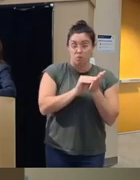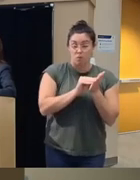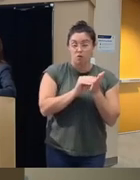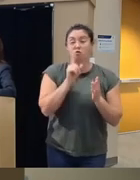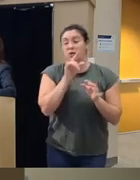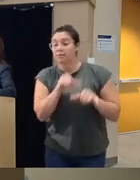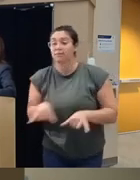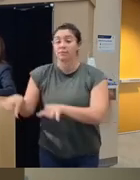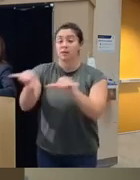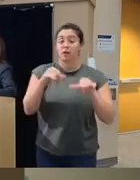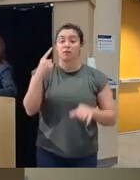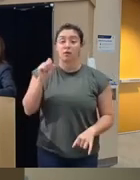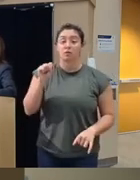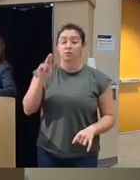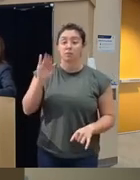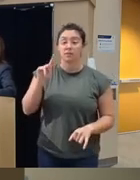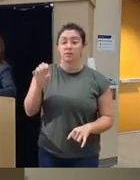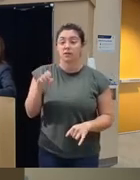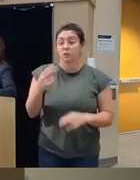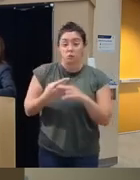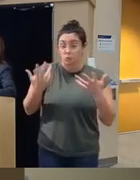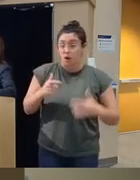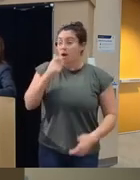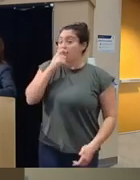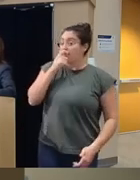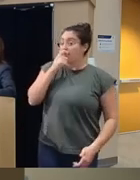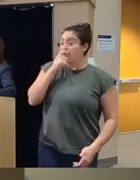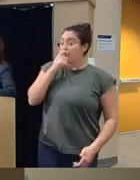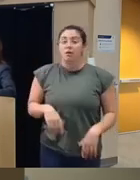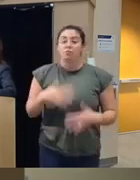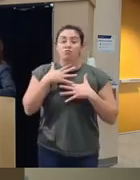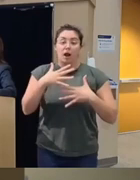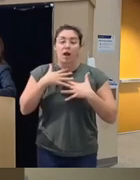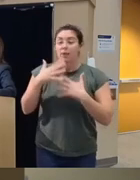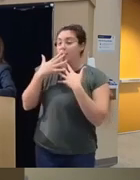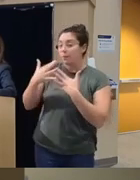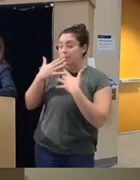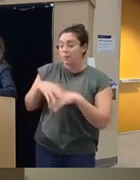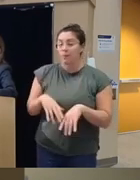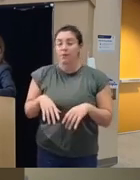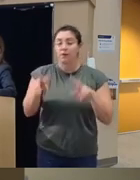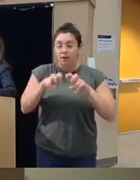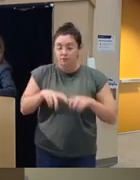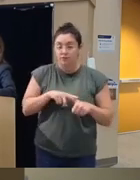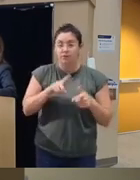for substance use is the breathalyzer and their urine toxicology screens but really anxiety and